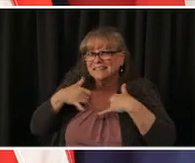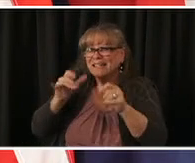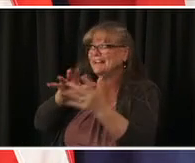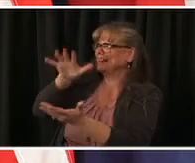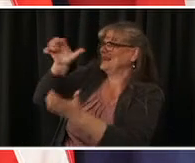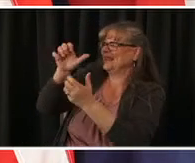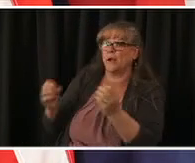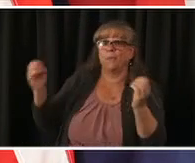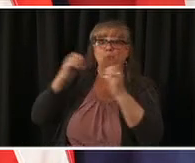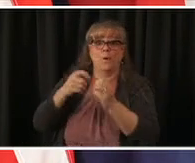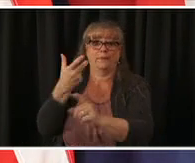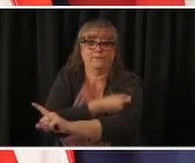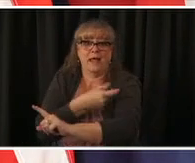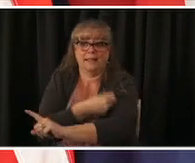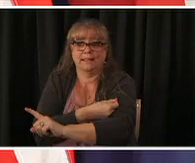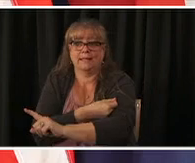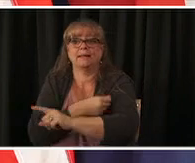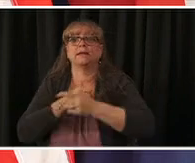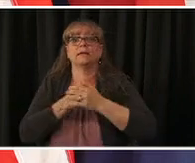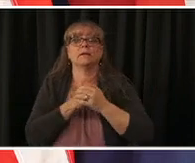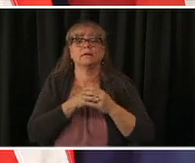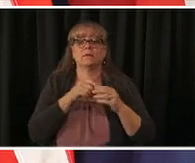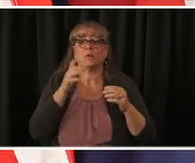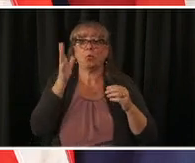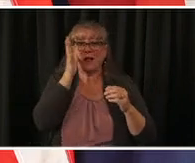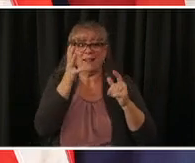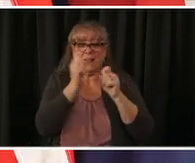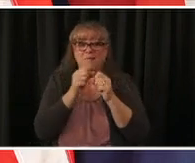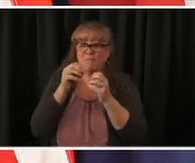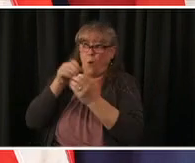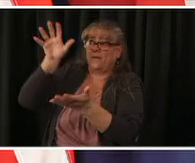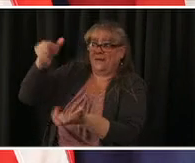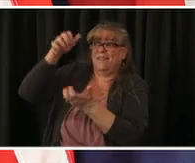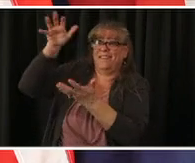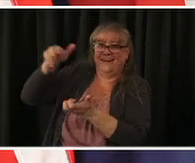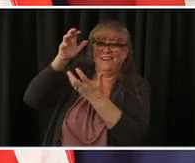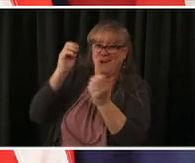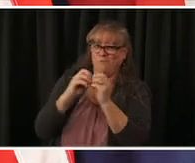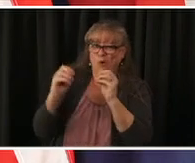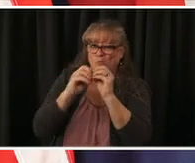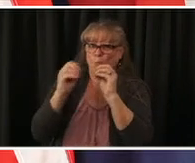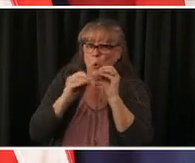the coming weeks i want to acknowledge the uh the people that of course brought us to this